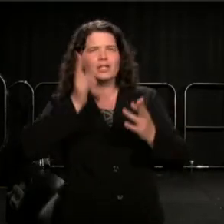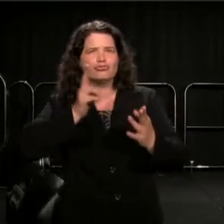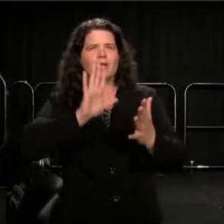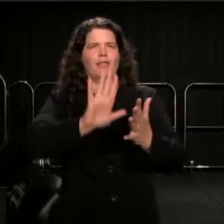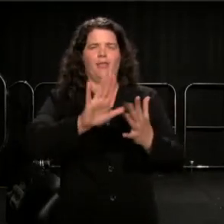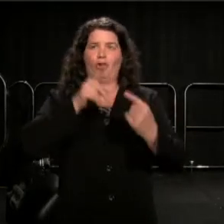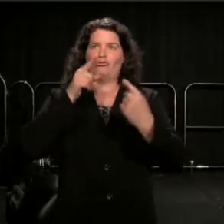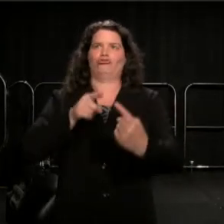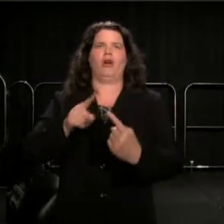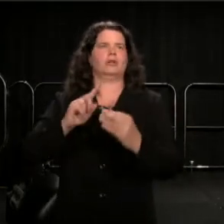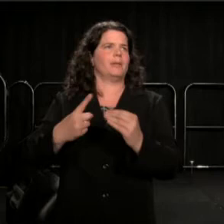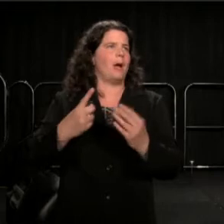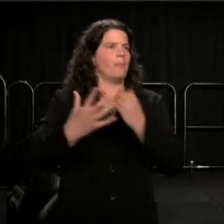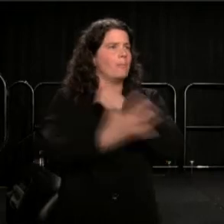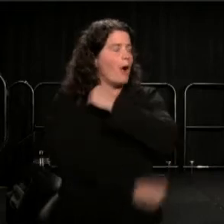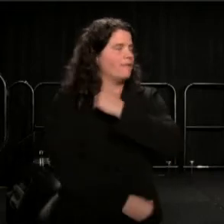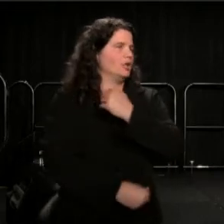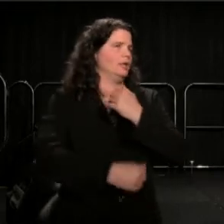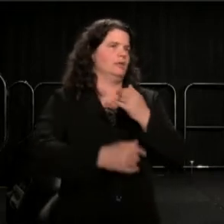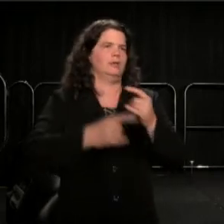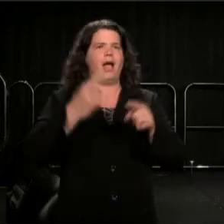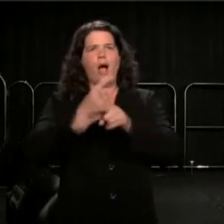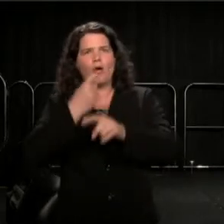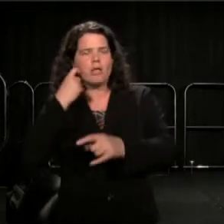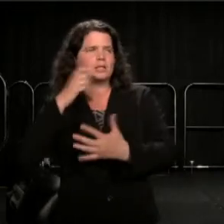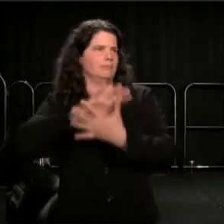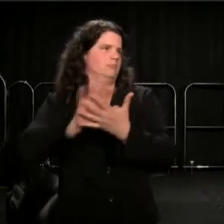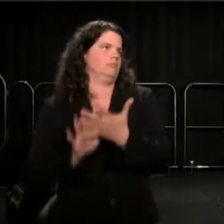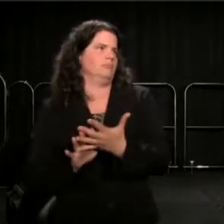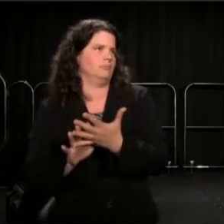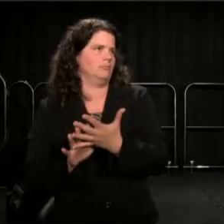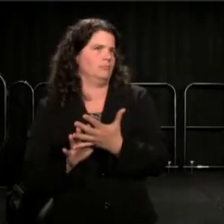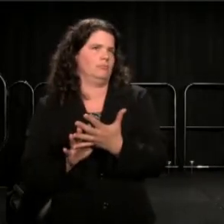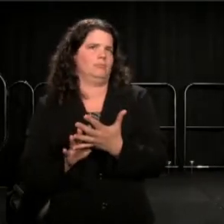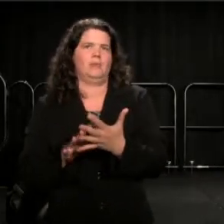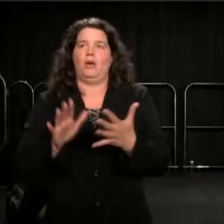We share the ground with those who believe, California is Mexico.